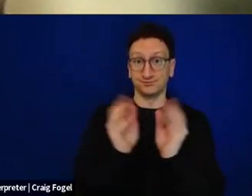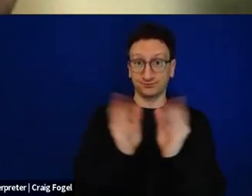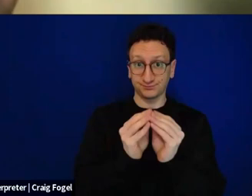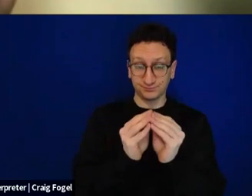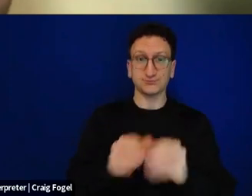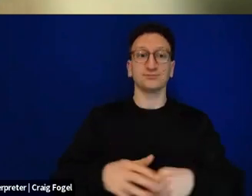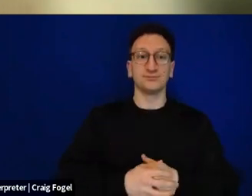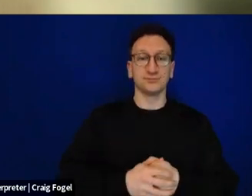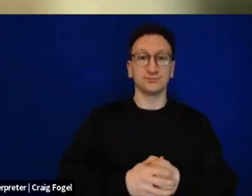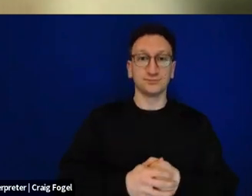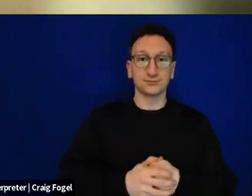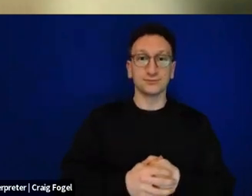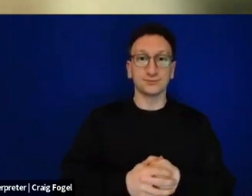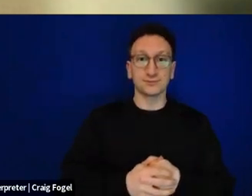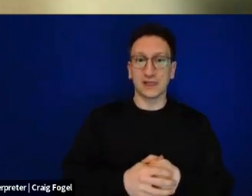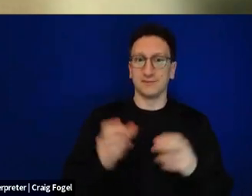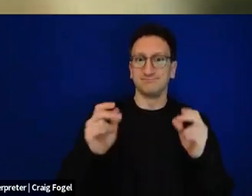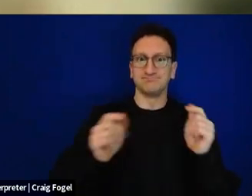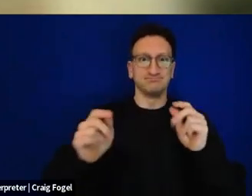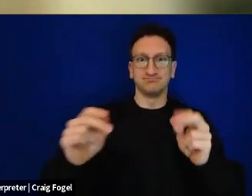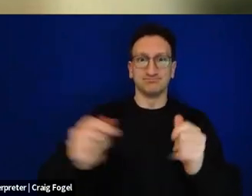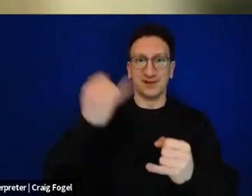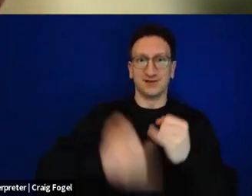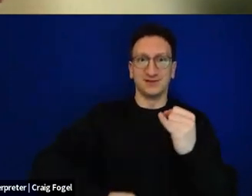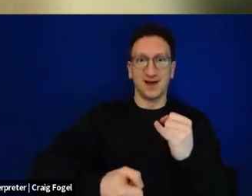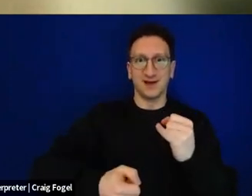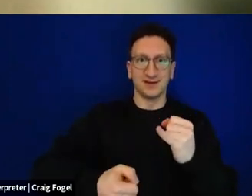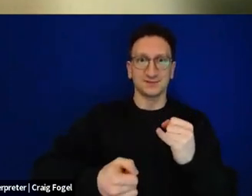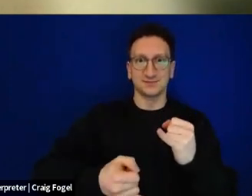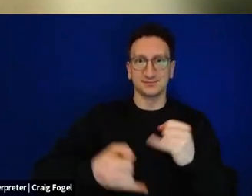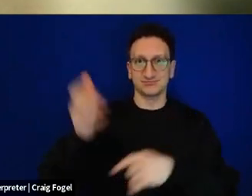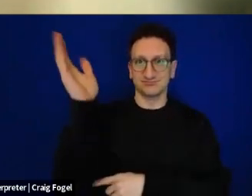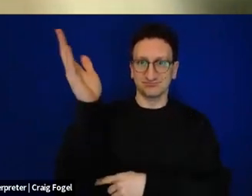we say, quickly and with haste, to our final presentation of the evening, to Rav Mishael Zion.